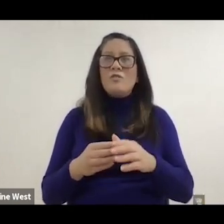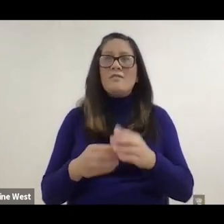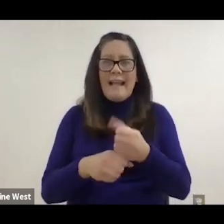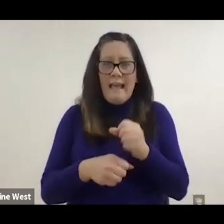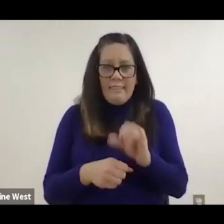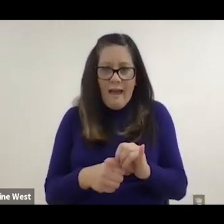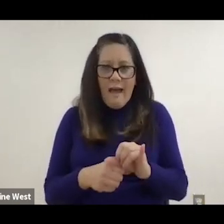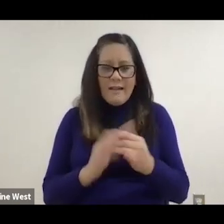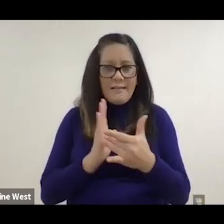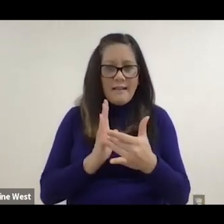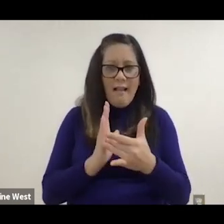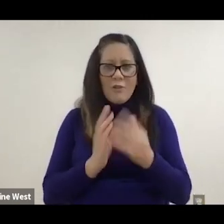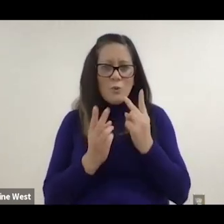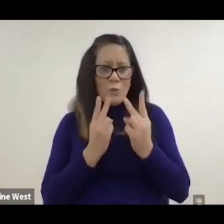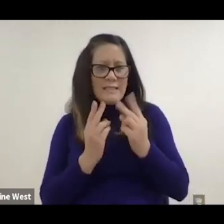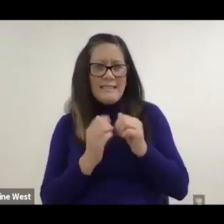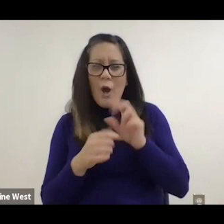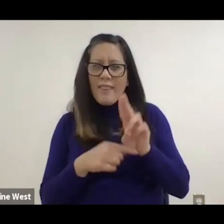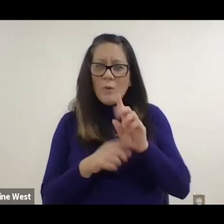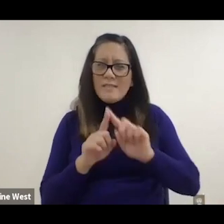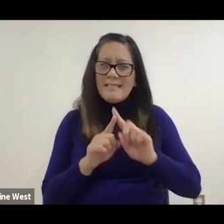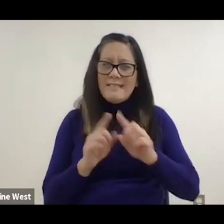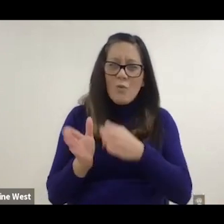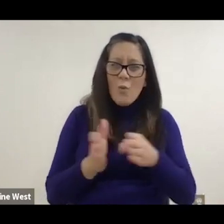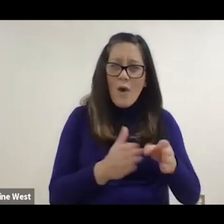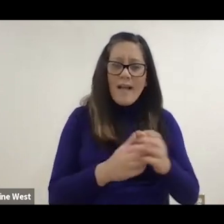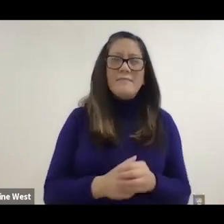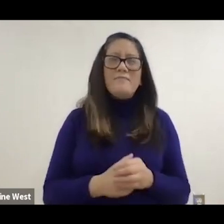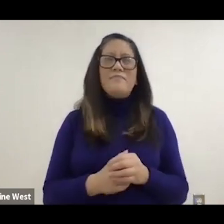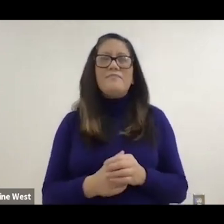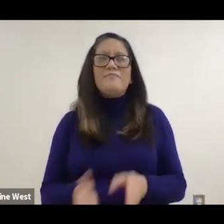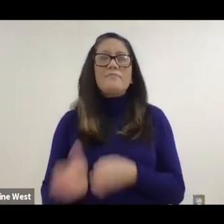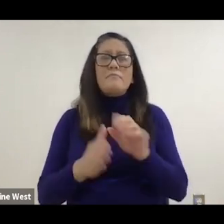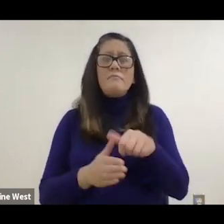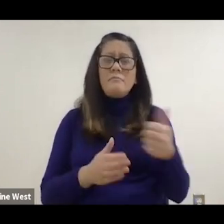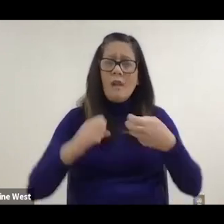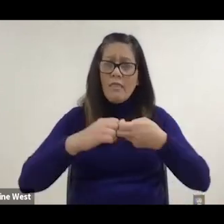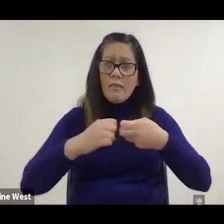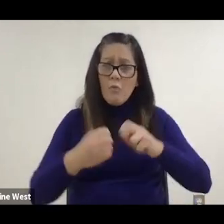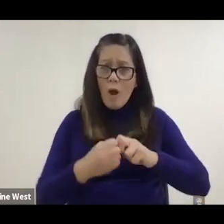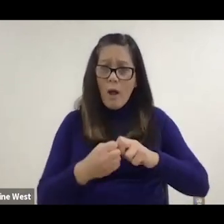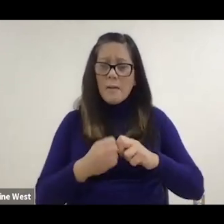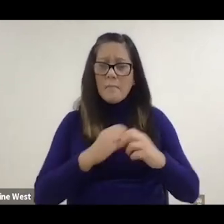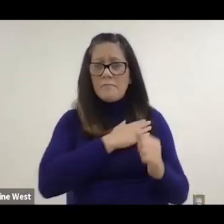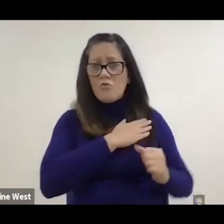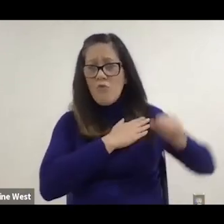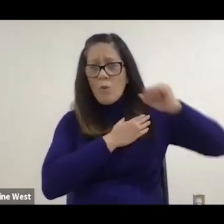Another common problem is rotator cuff injuries and carpal tunnel syndrome. So 30 years ago we first